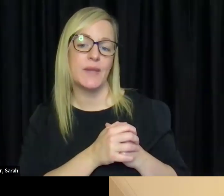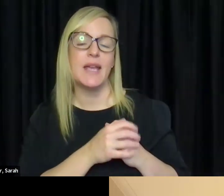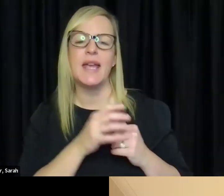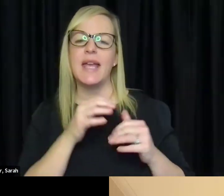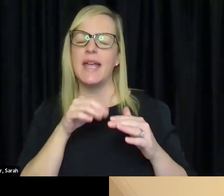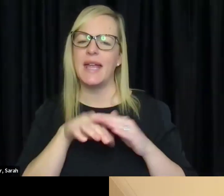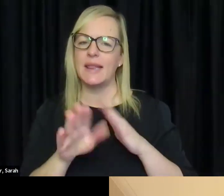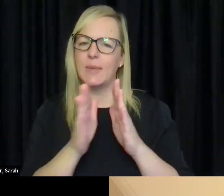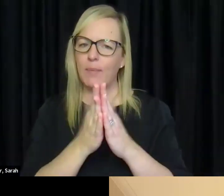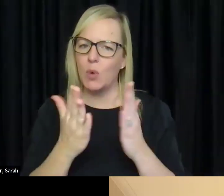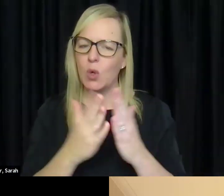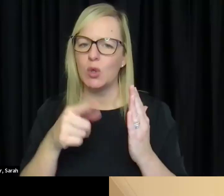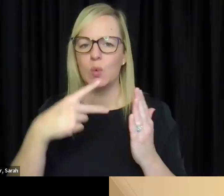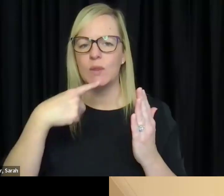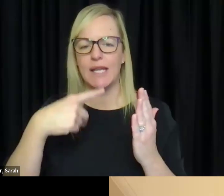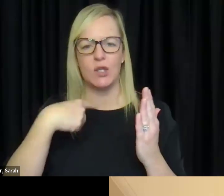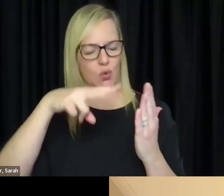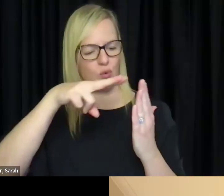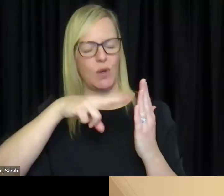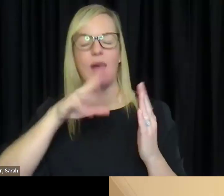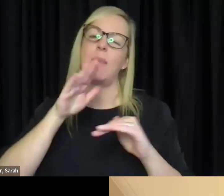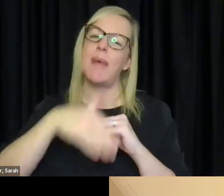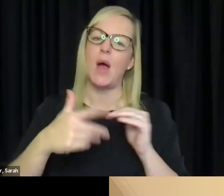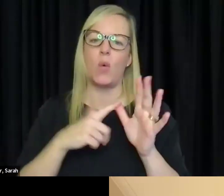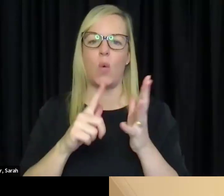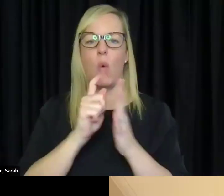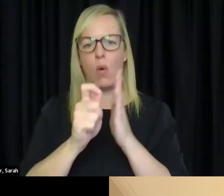you wrote the book so that kids would be less confused when they see disabled